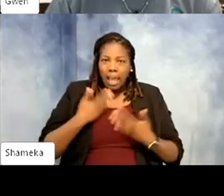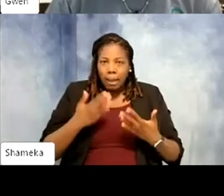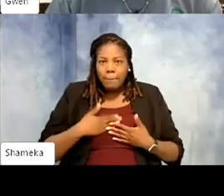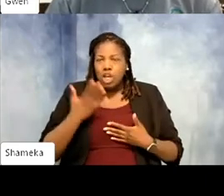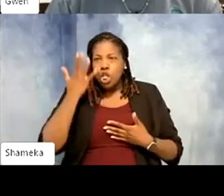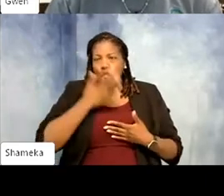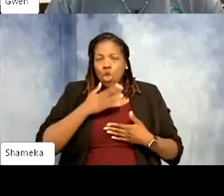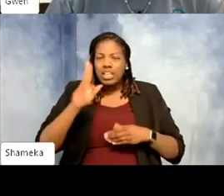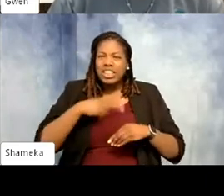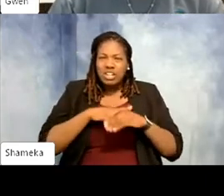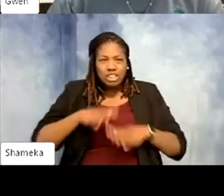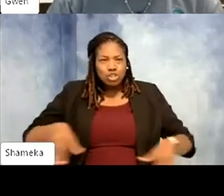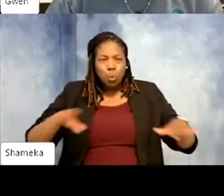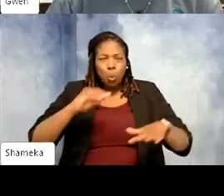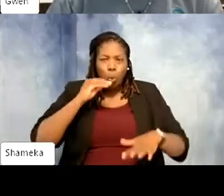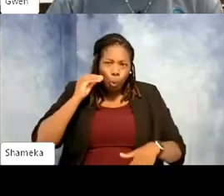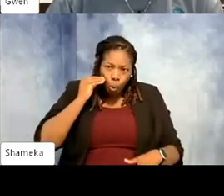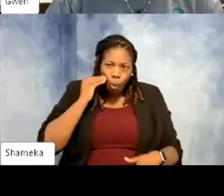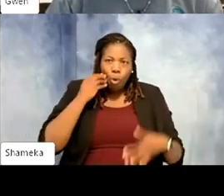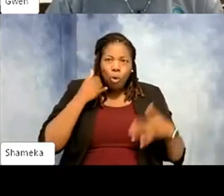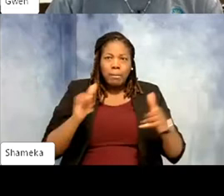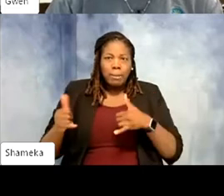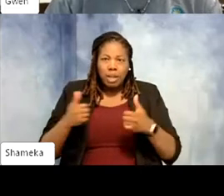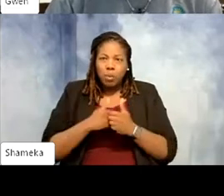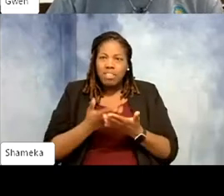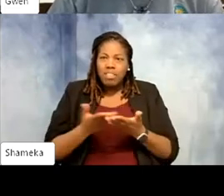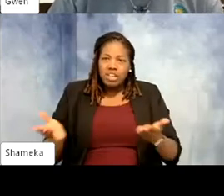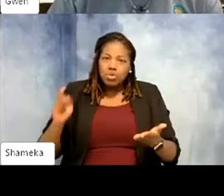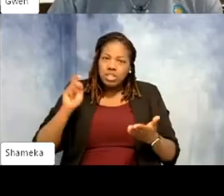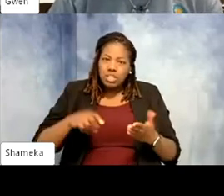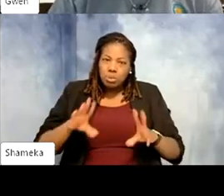Things to play with, puzzles to figure out. You just have to give them things to enjoy